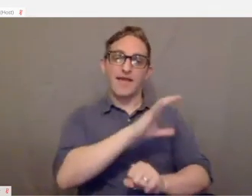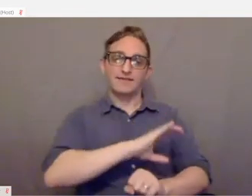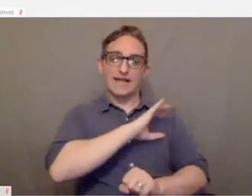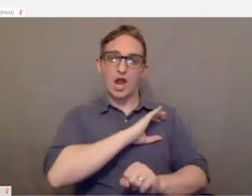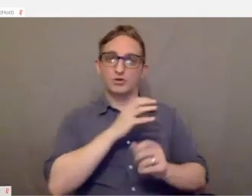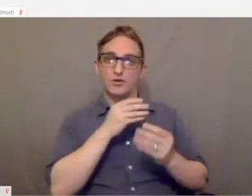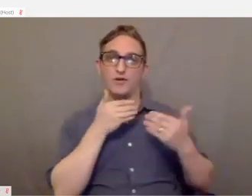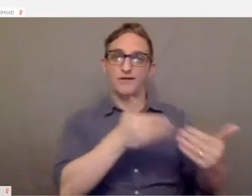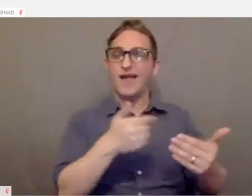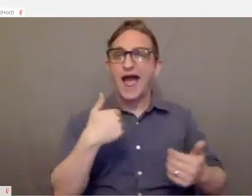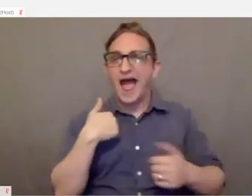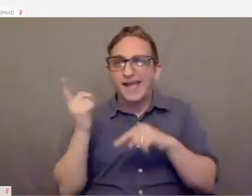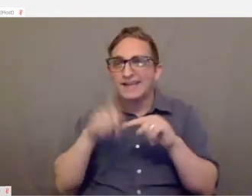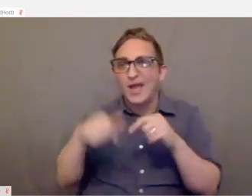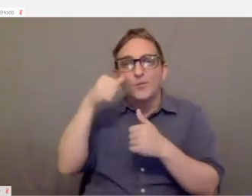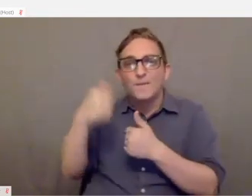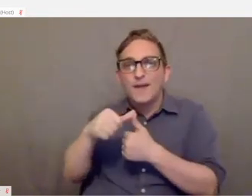I can't remember all of the different things.